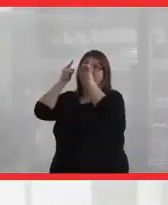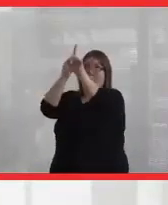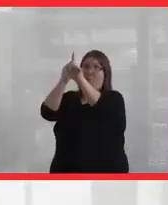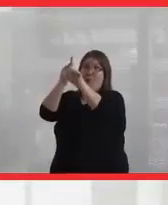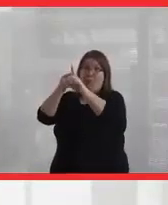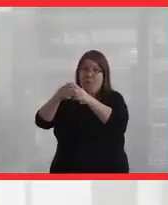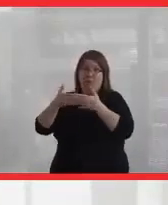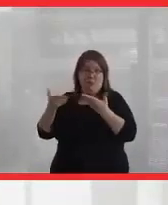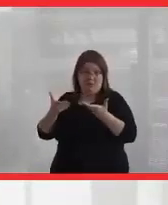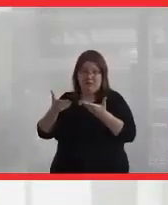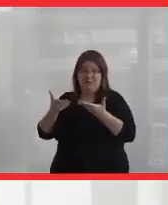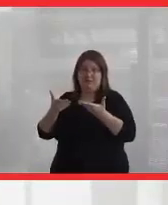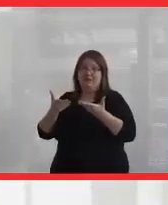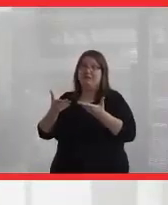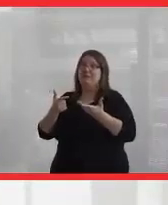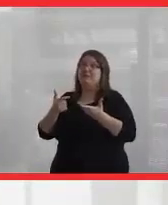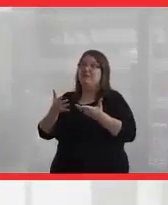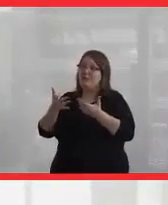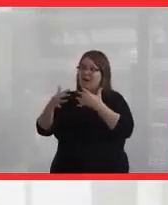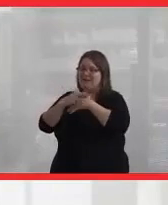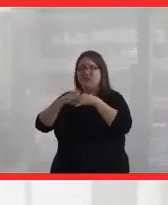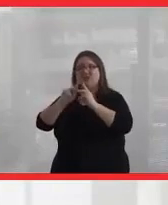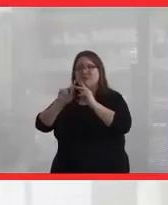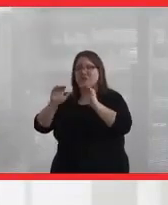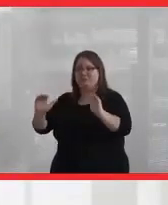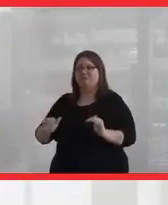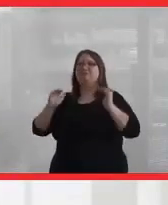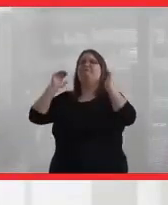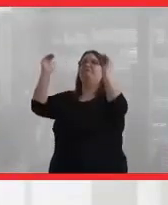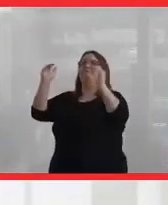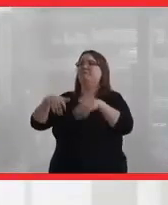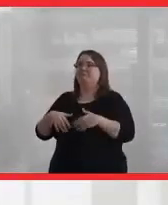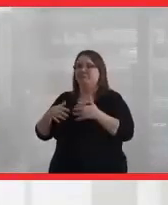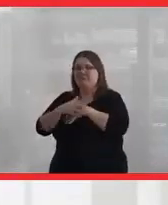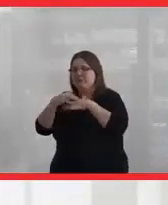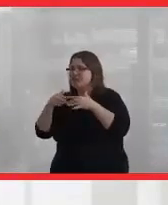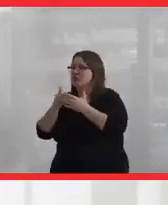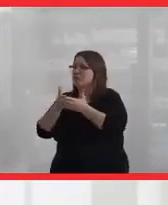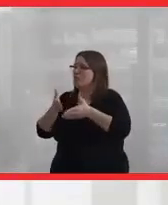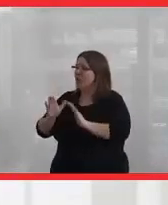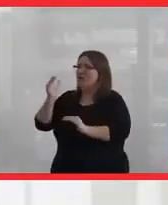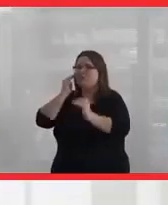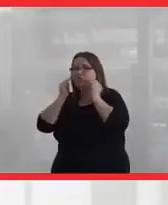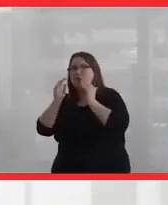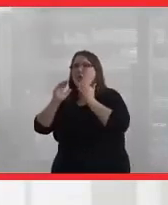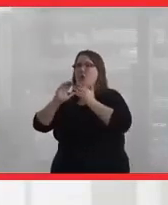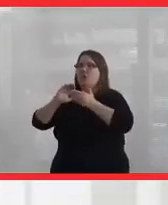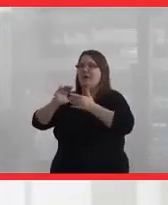been about raising up Indigenous people, raising up Indigenous ways of knowing and being,